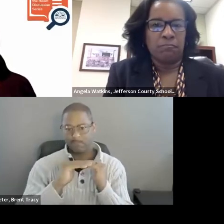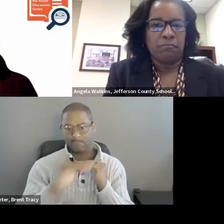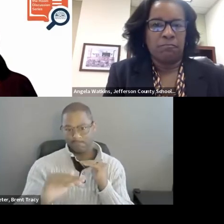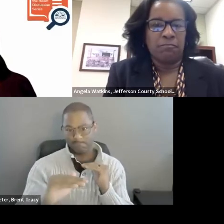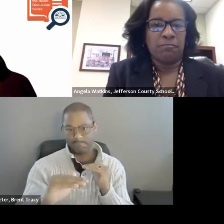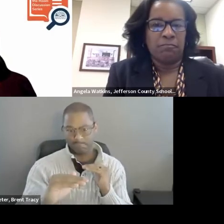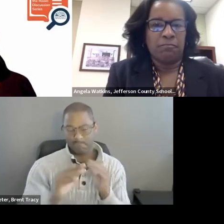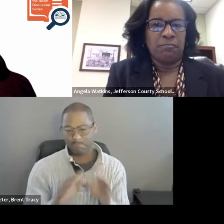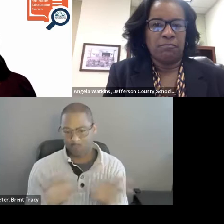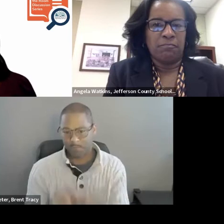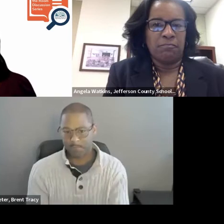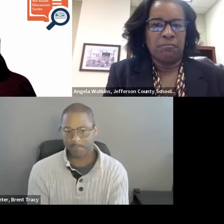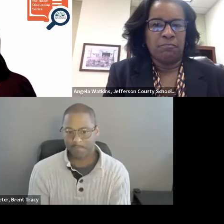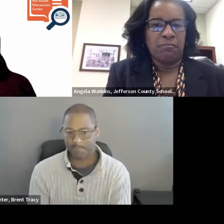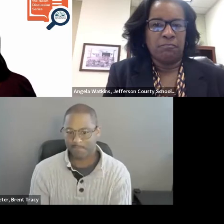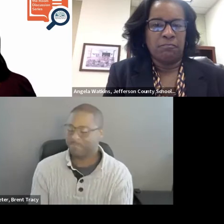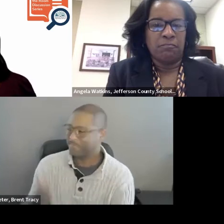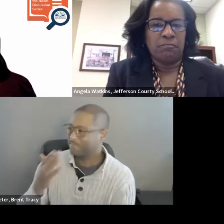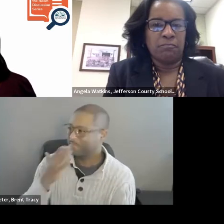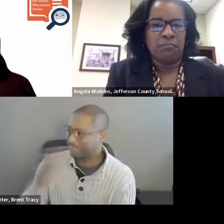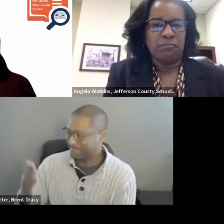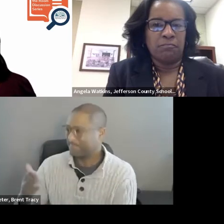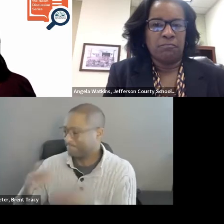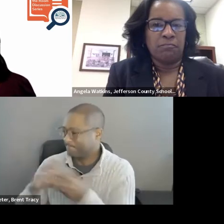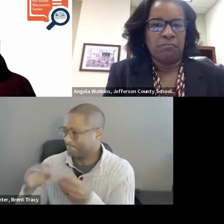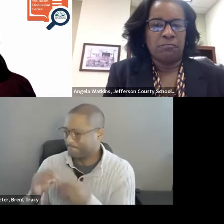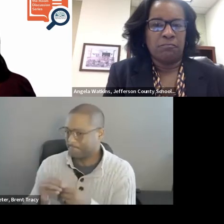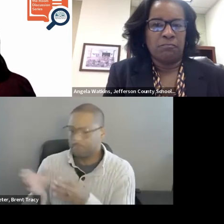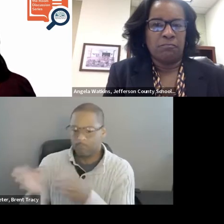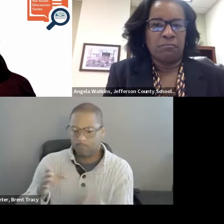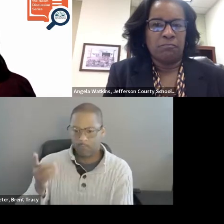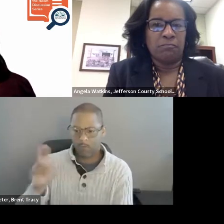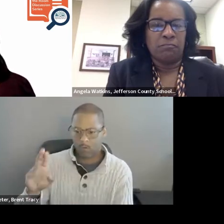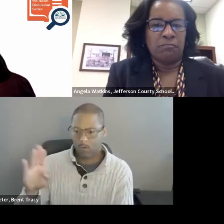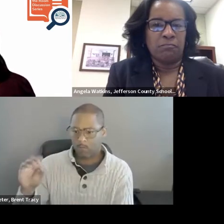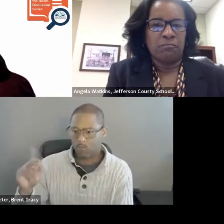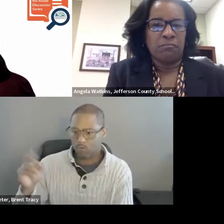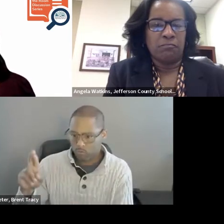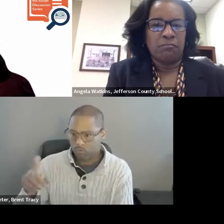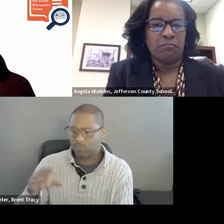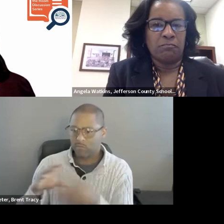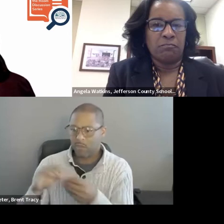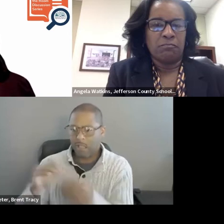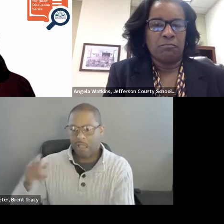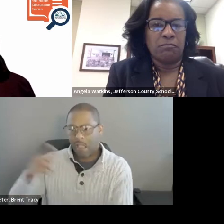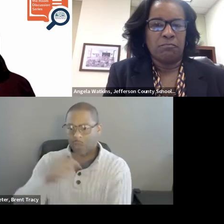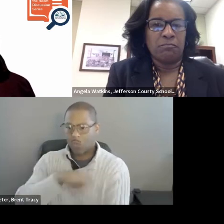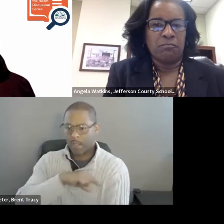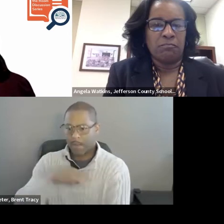Dr. Booker, you mentioned high quality PD as being supported by the evidence-base for Instructional Coaching